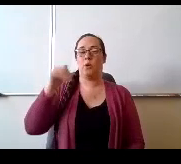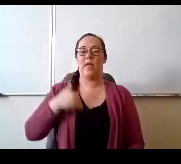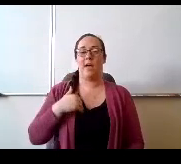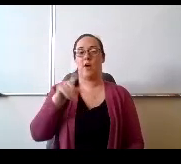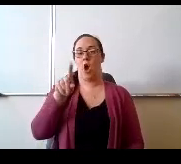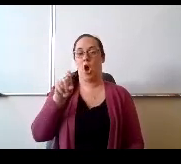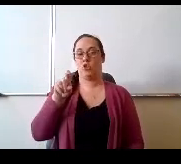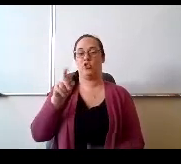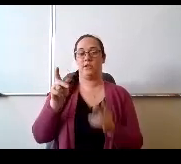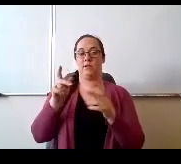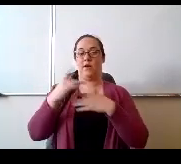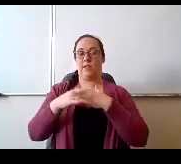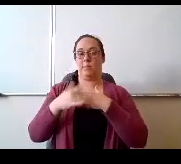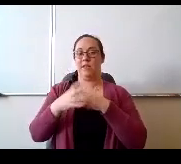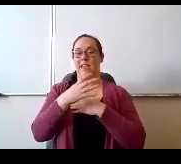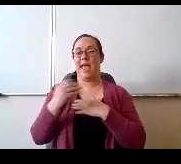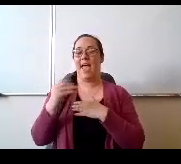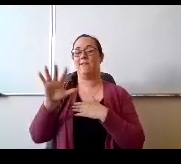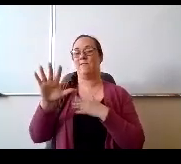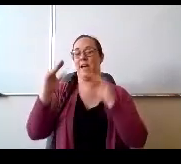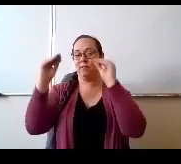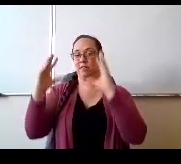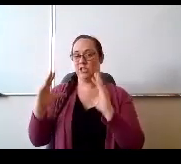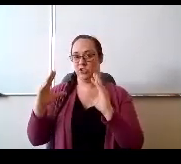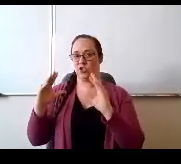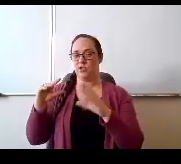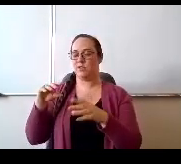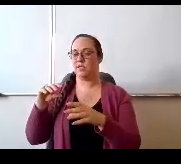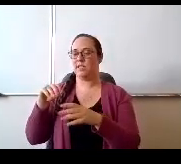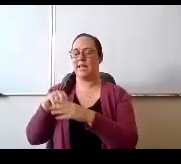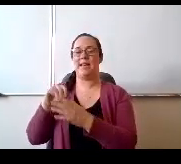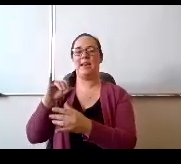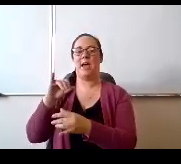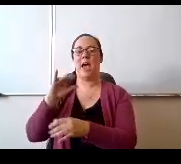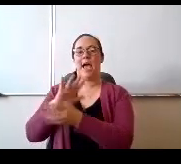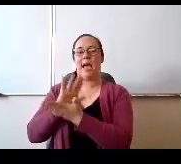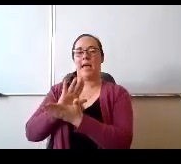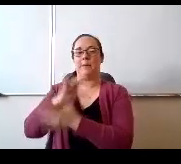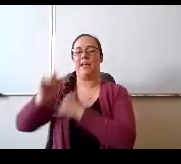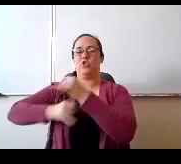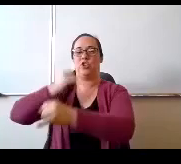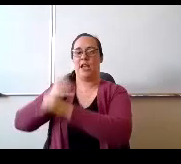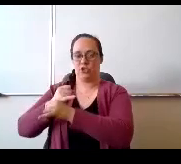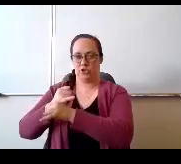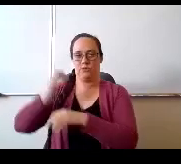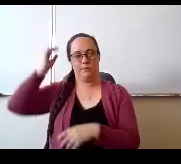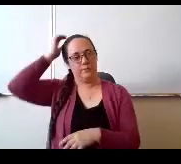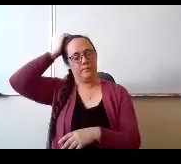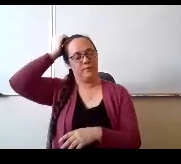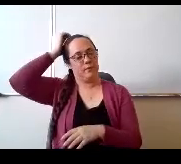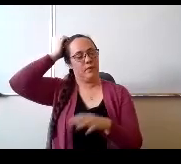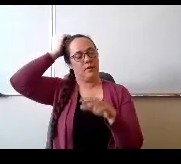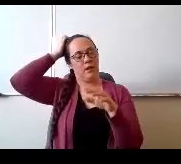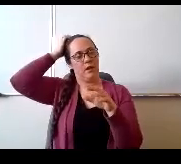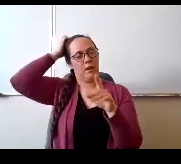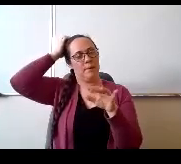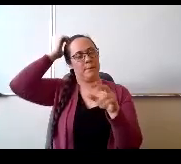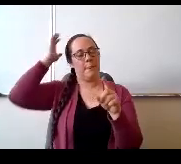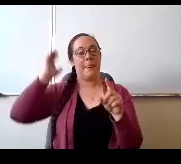5 teachers where we will be over to Academy International offering. The courses are in person is not as high